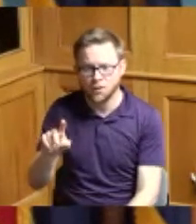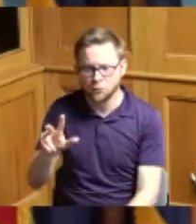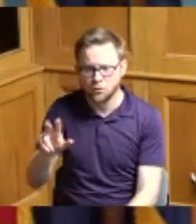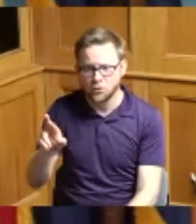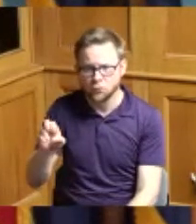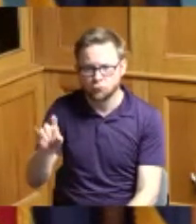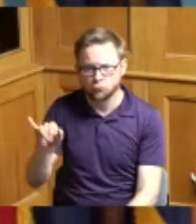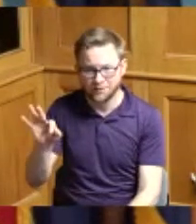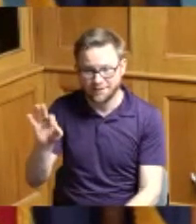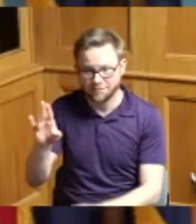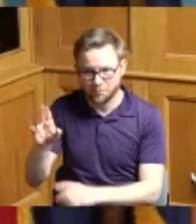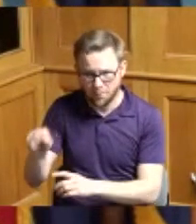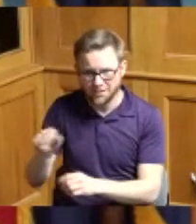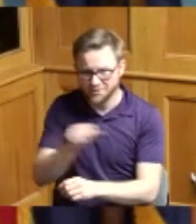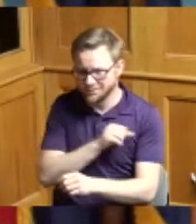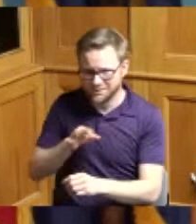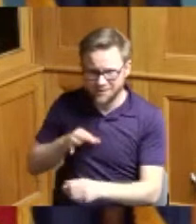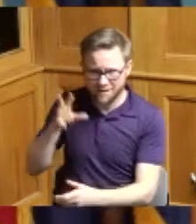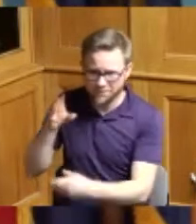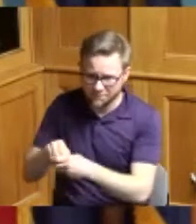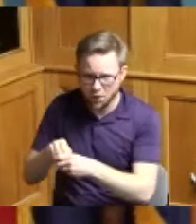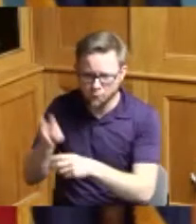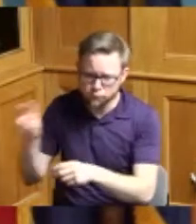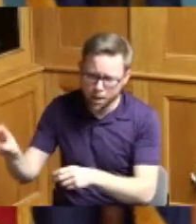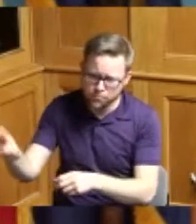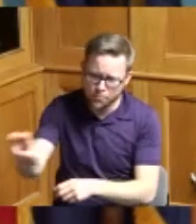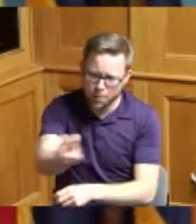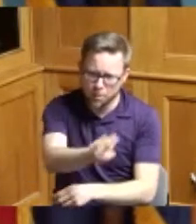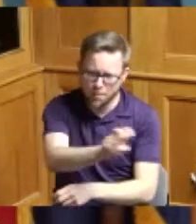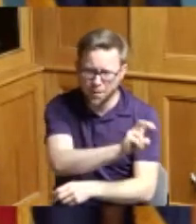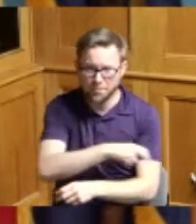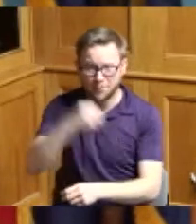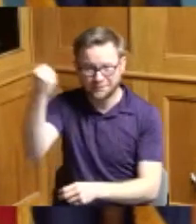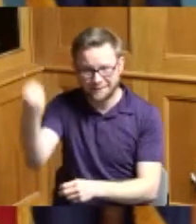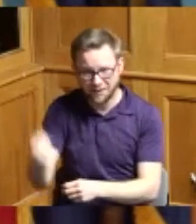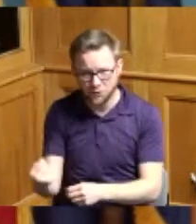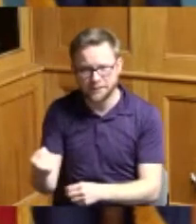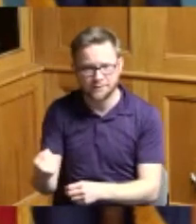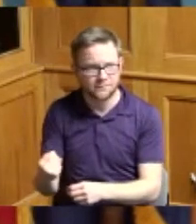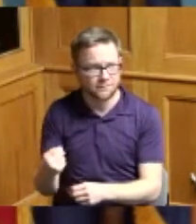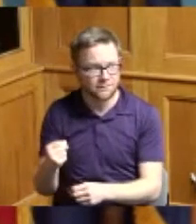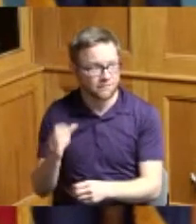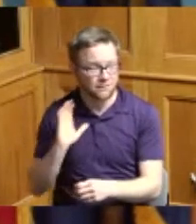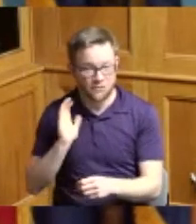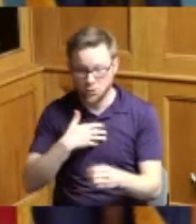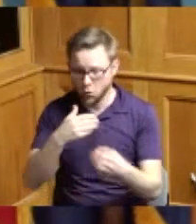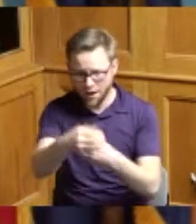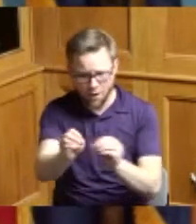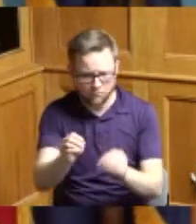Saturdays I've went to all of them now our offices we don't have to be here every day of the week